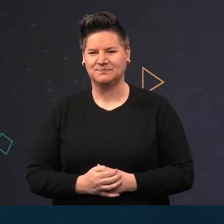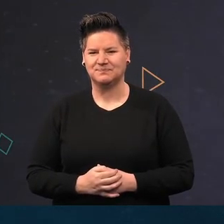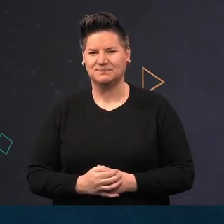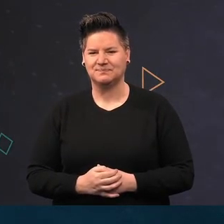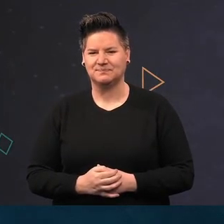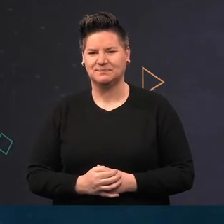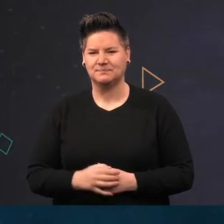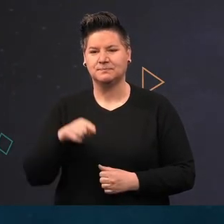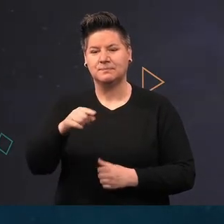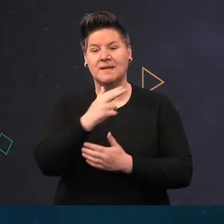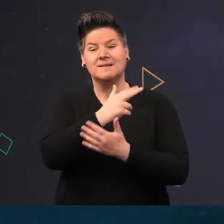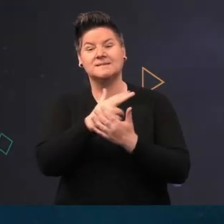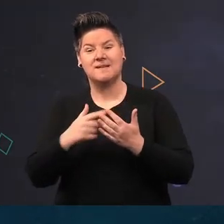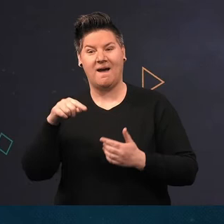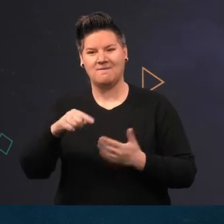On this dive we have gone down a mooring chain